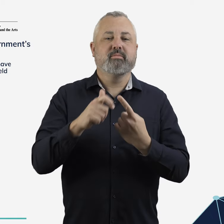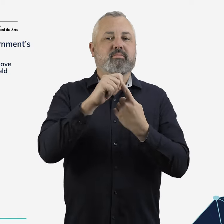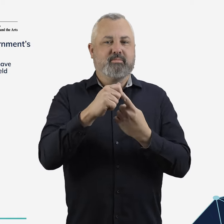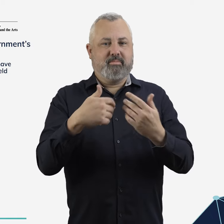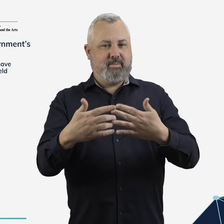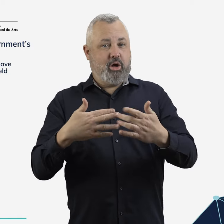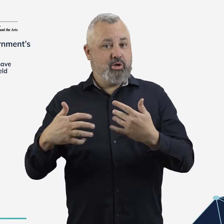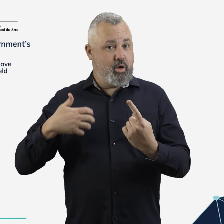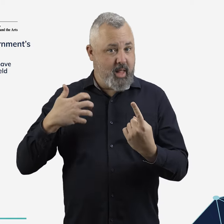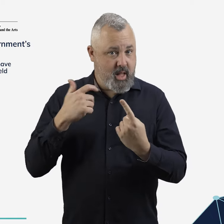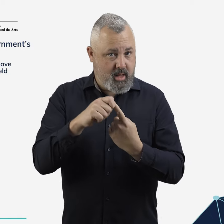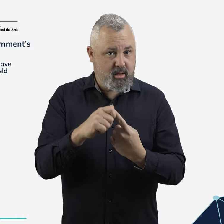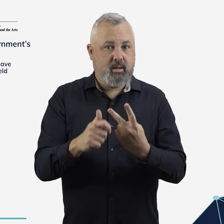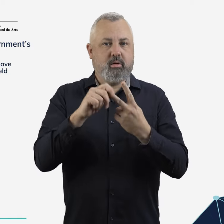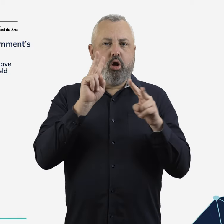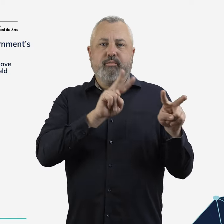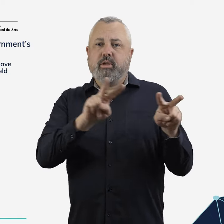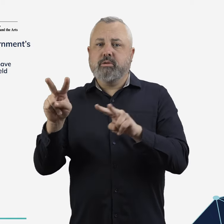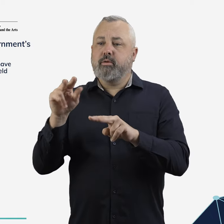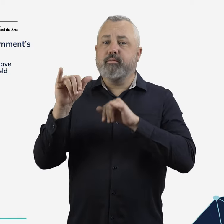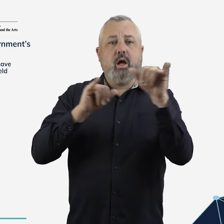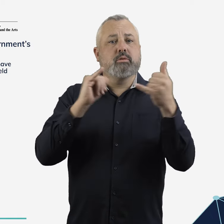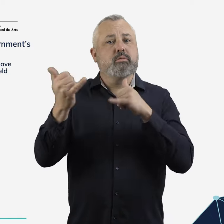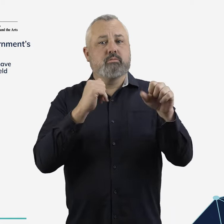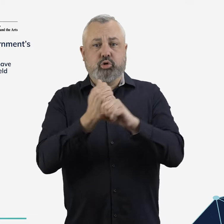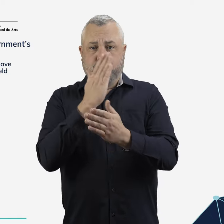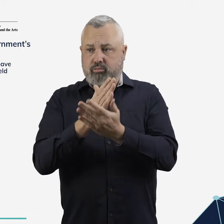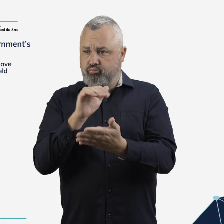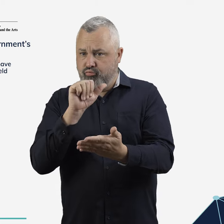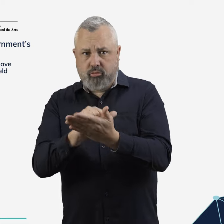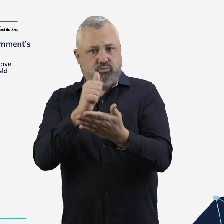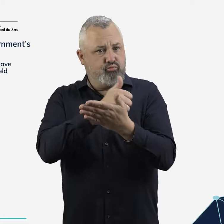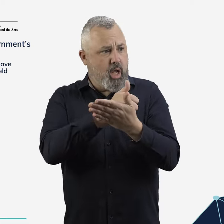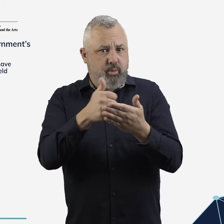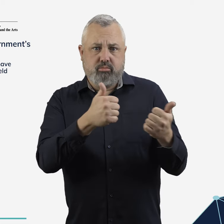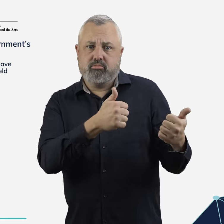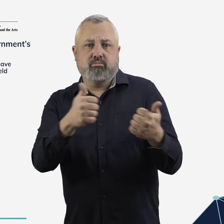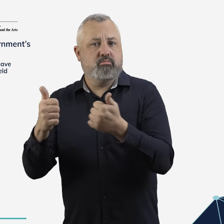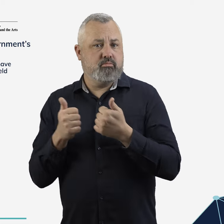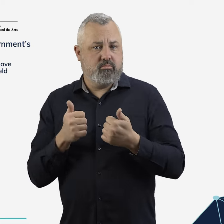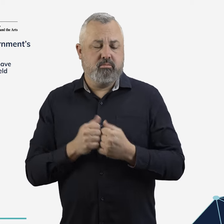independent complaints handling and performance monitoring.